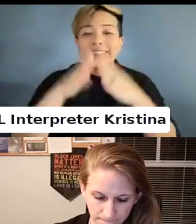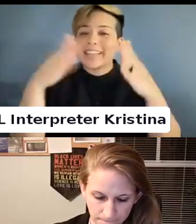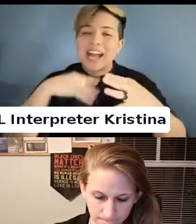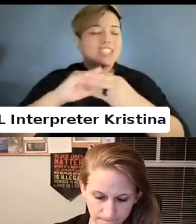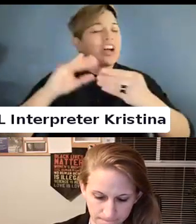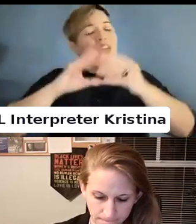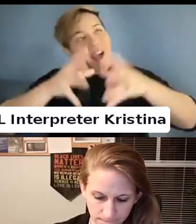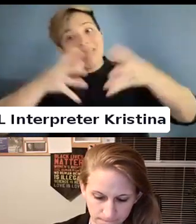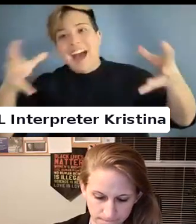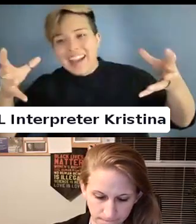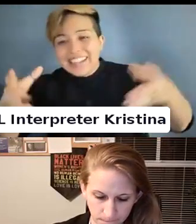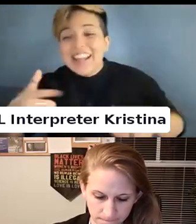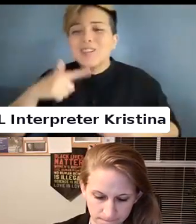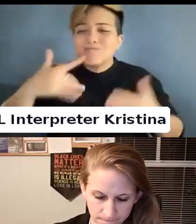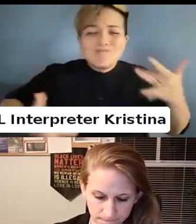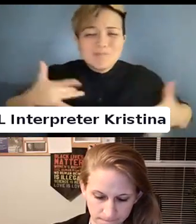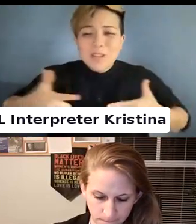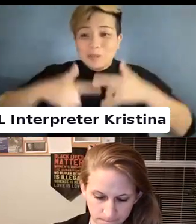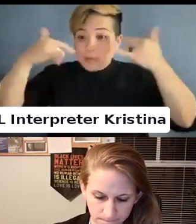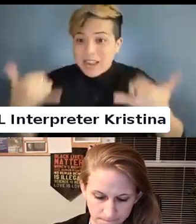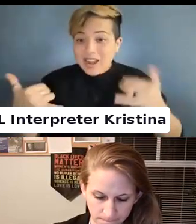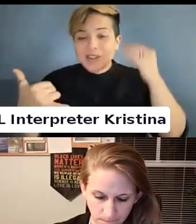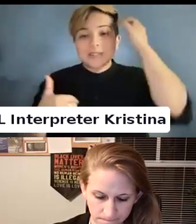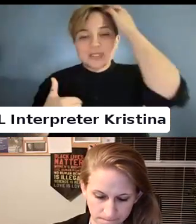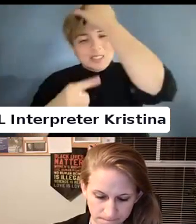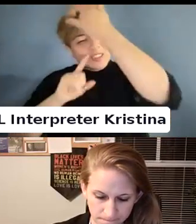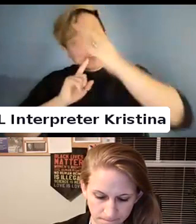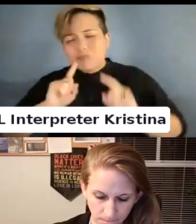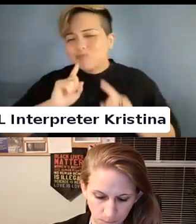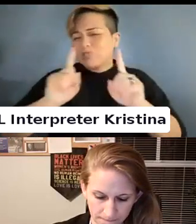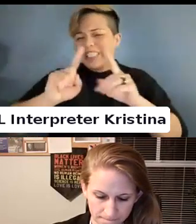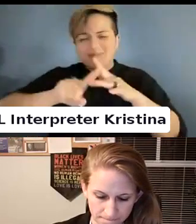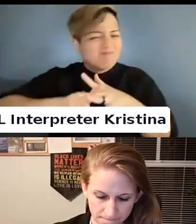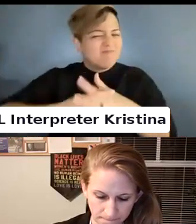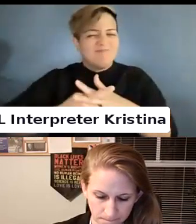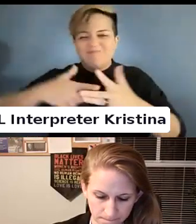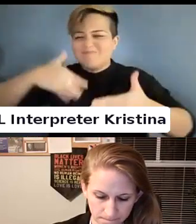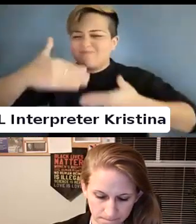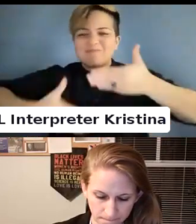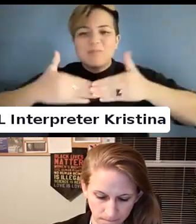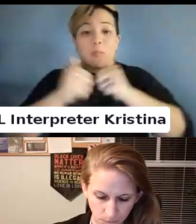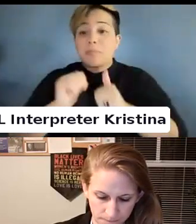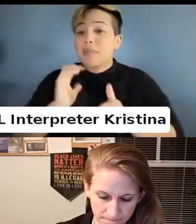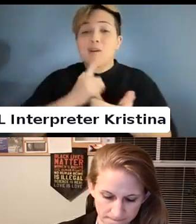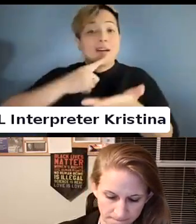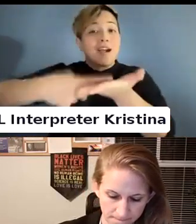I am so excited about our conversation today.